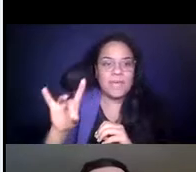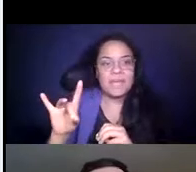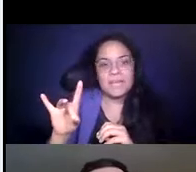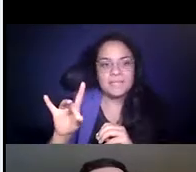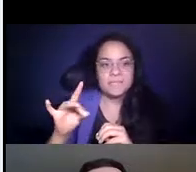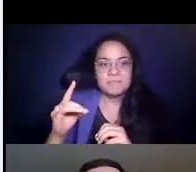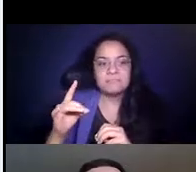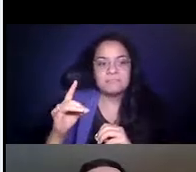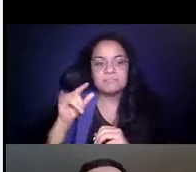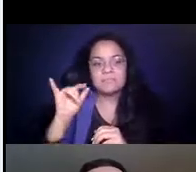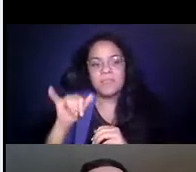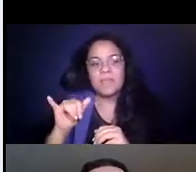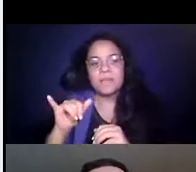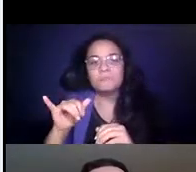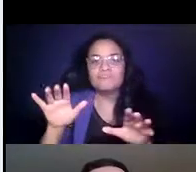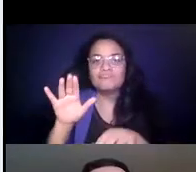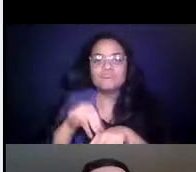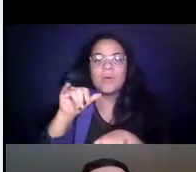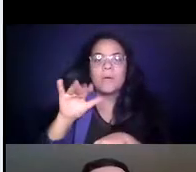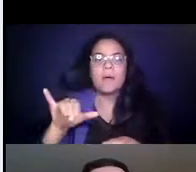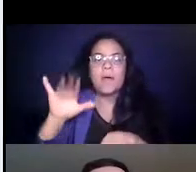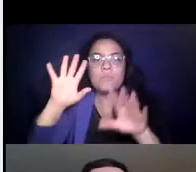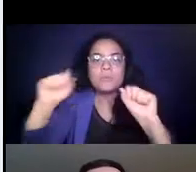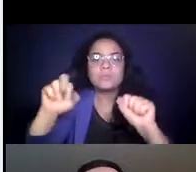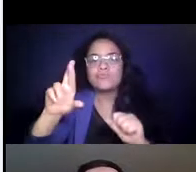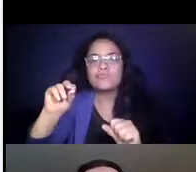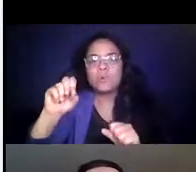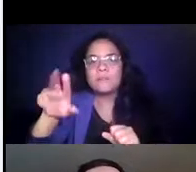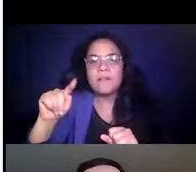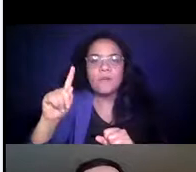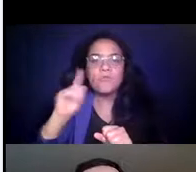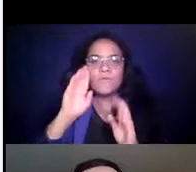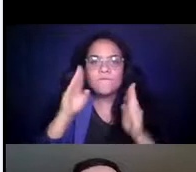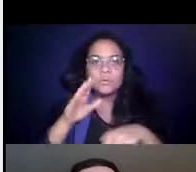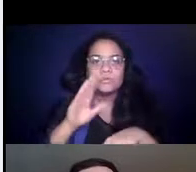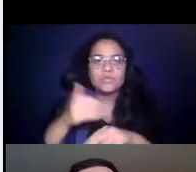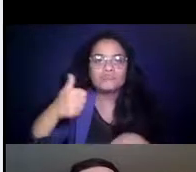which was called by President Roosevelt to actually 14:29:36 tackle transportation issues in the states.